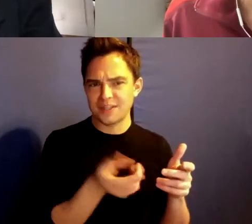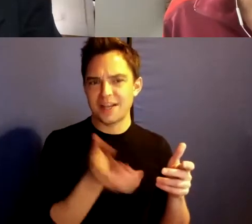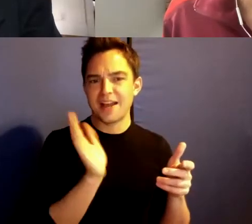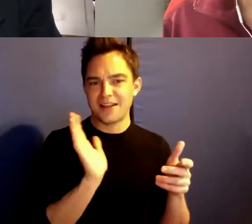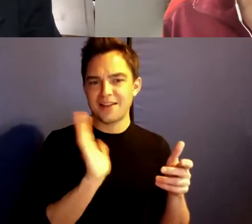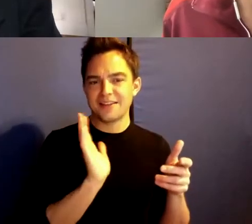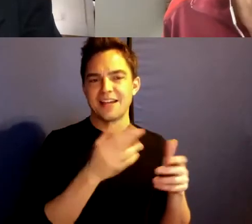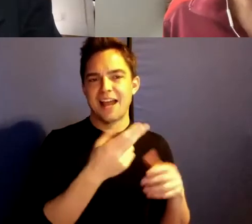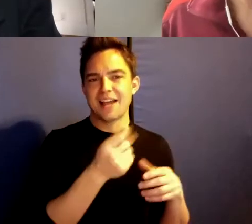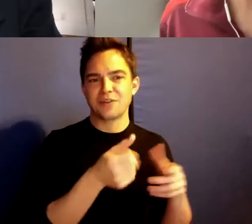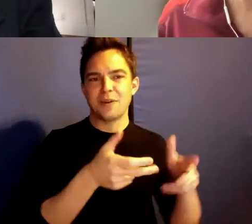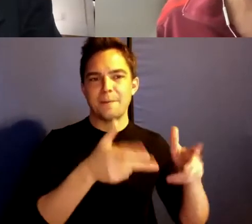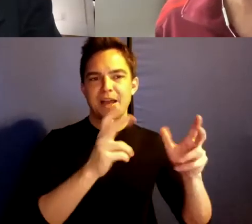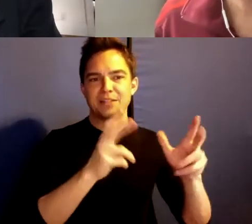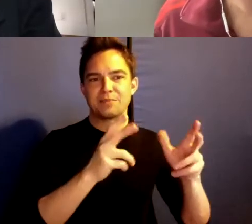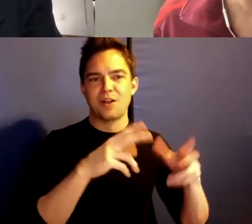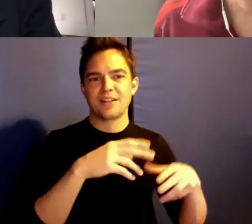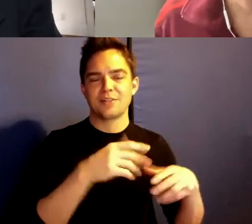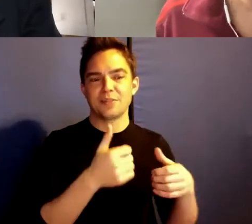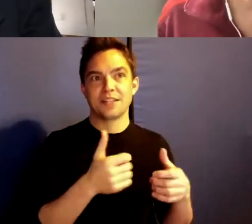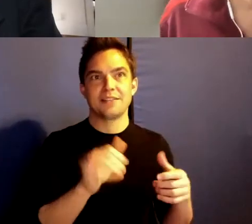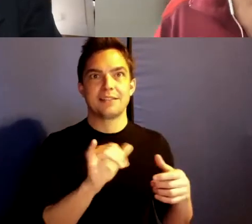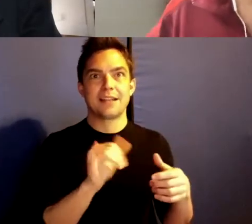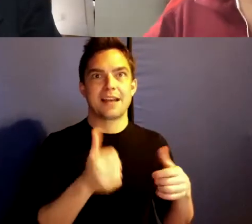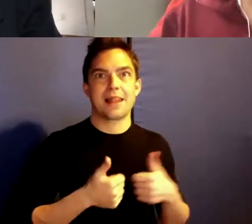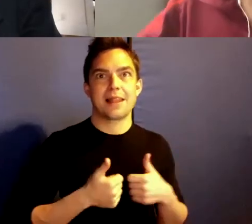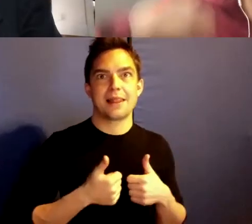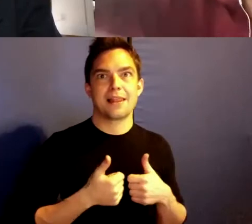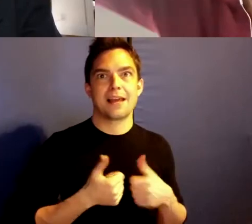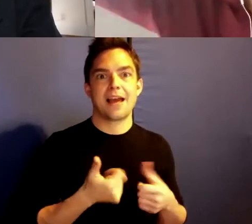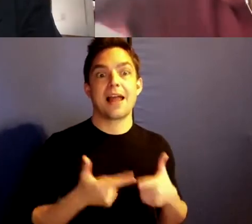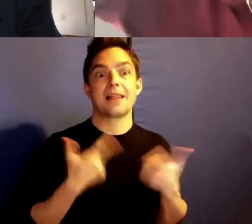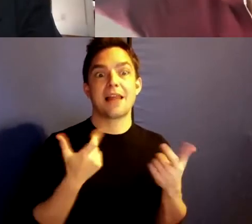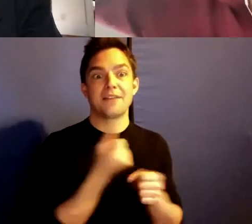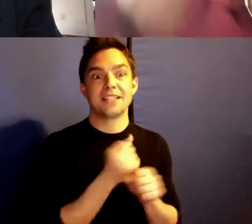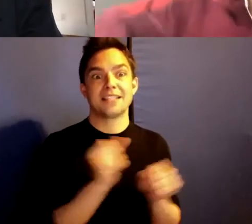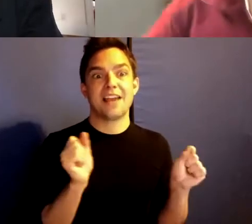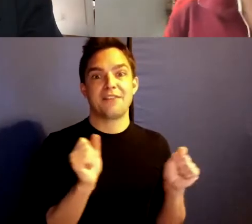school and it was a lifesaving apparatus for me in a very difficult time in my life?